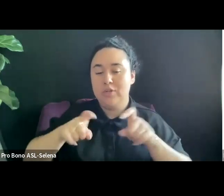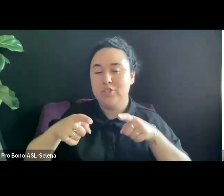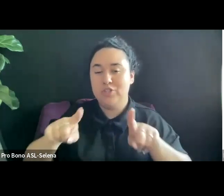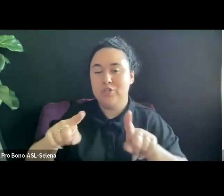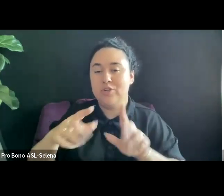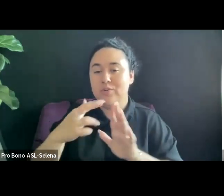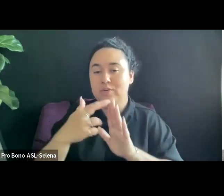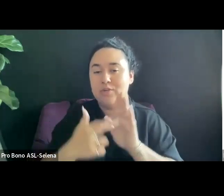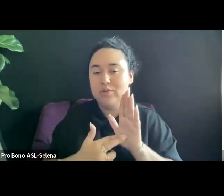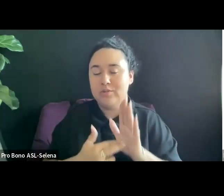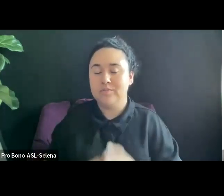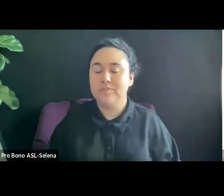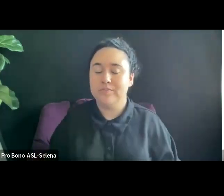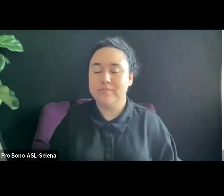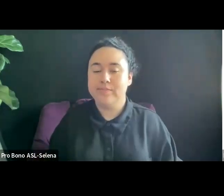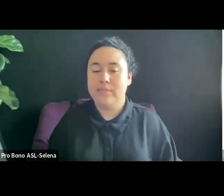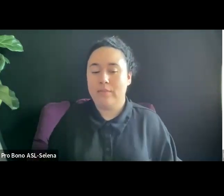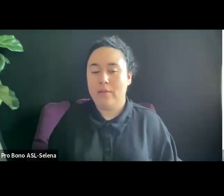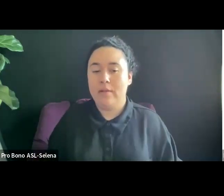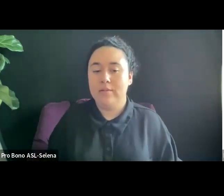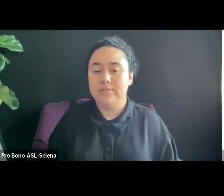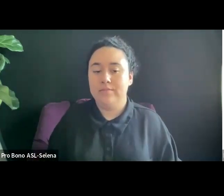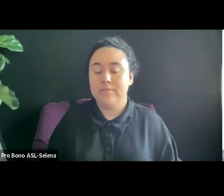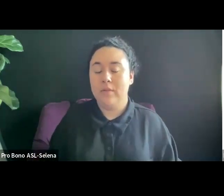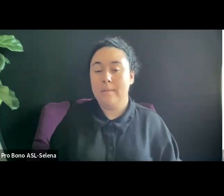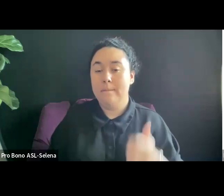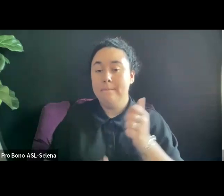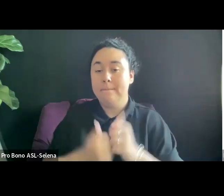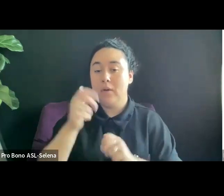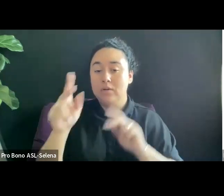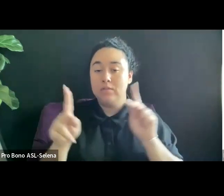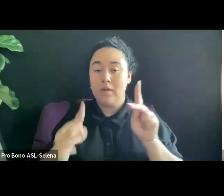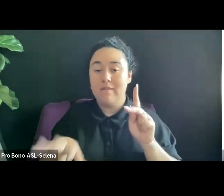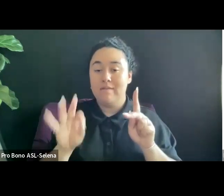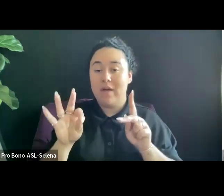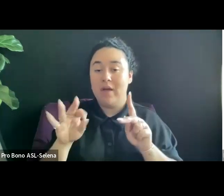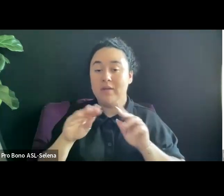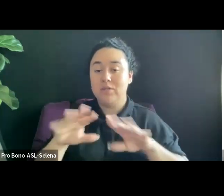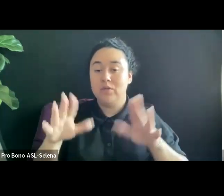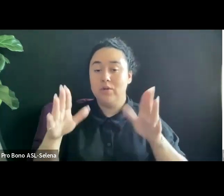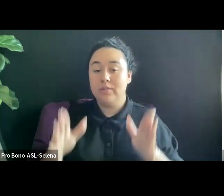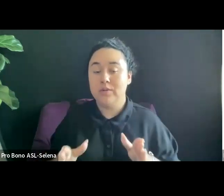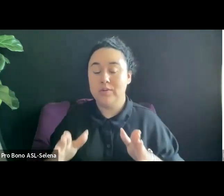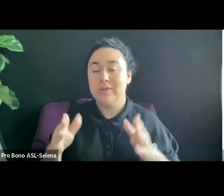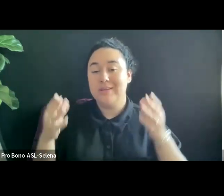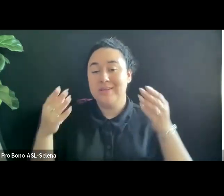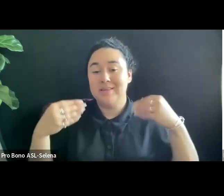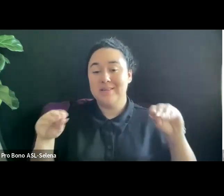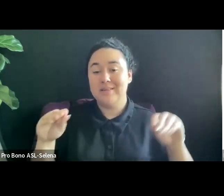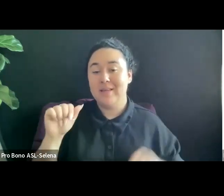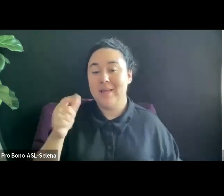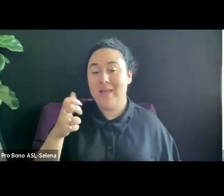SO MOST PEOPLE FIND DISTRIBUTORS AND SALES AGENTS AT FESTIVALS, MARKETS, FORUMS AND OTHER